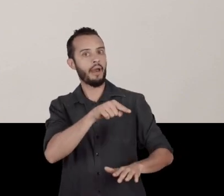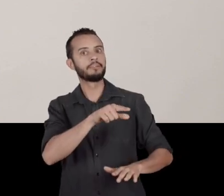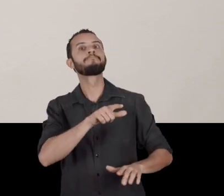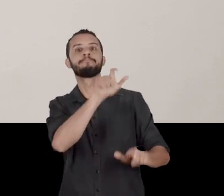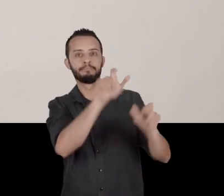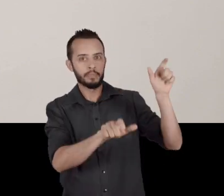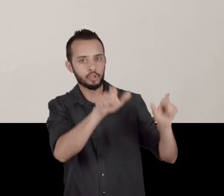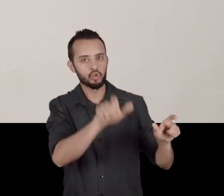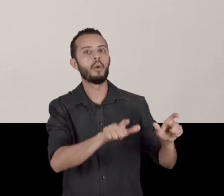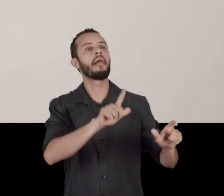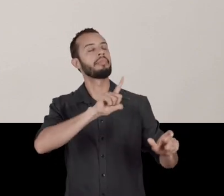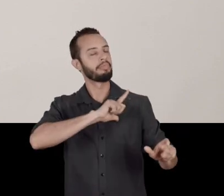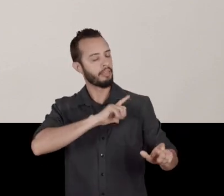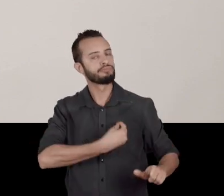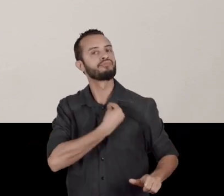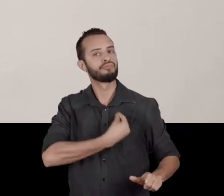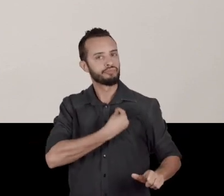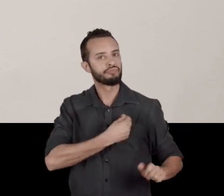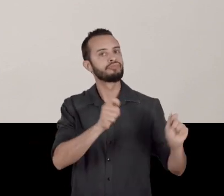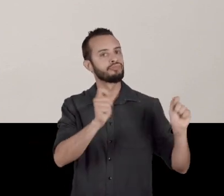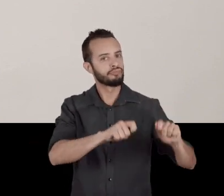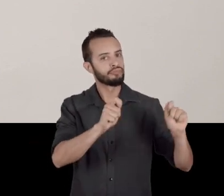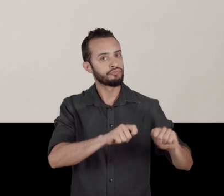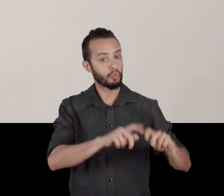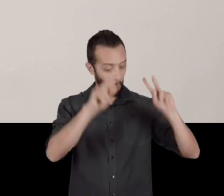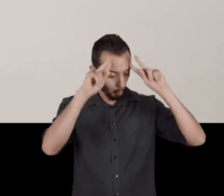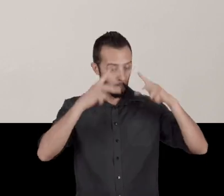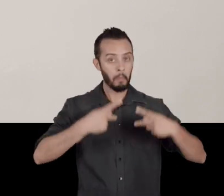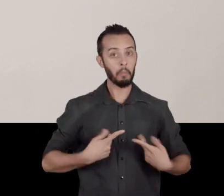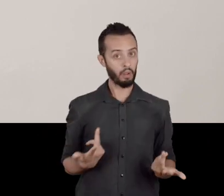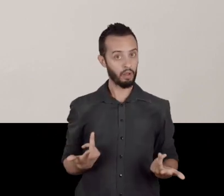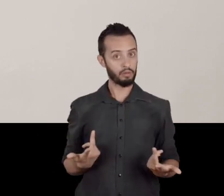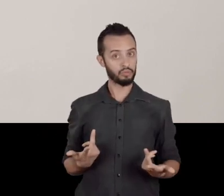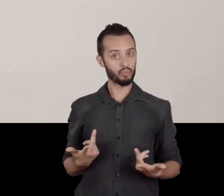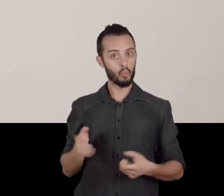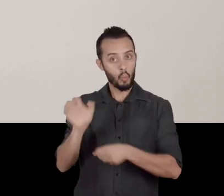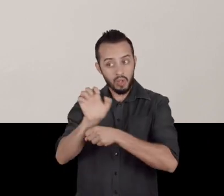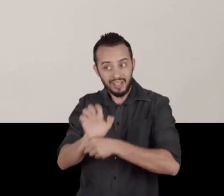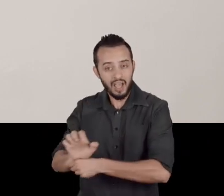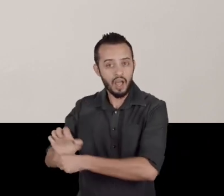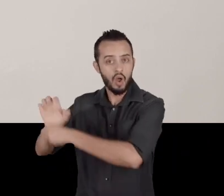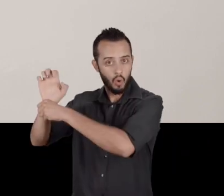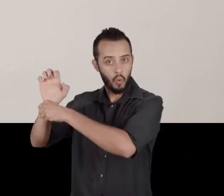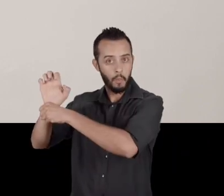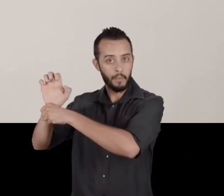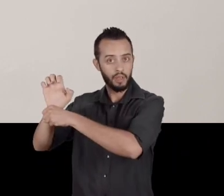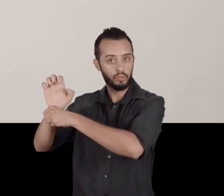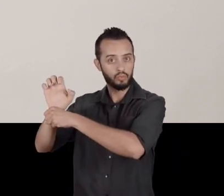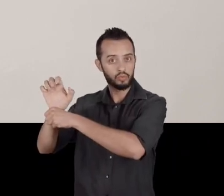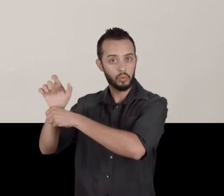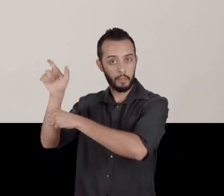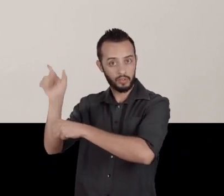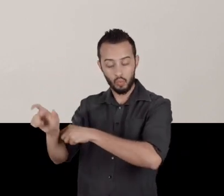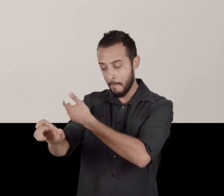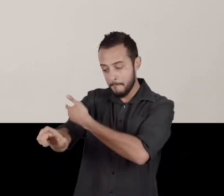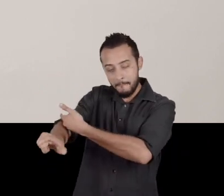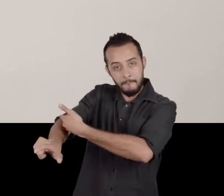Is it inhabited by human beings, like the Europeans? That's one of the great questions asked in the 16th century.